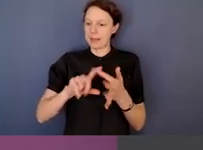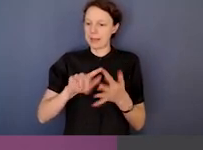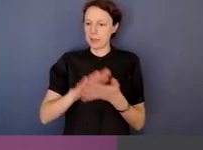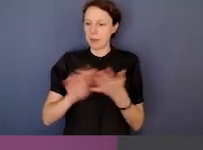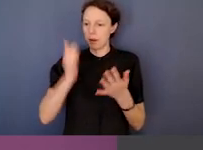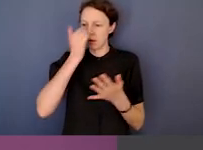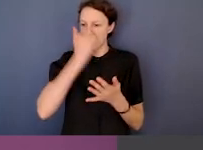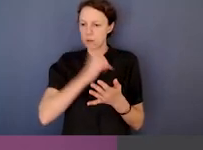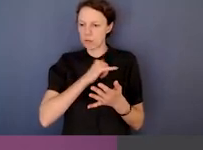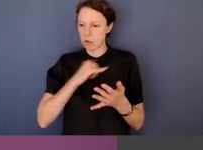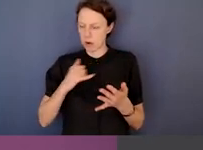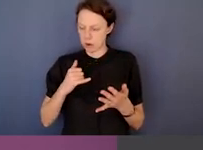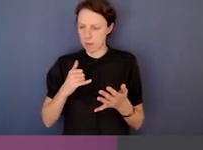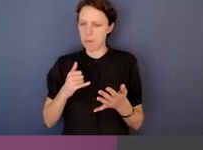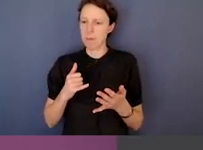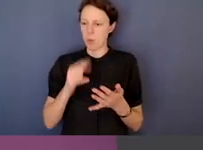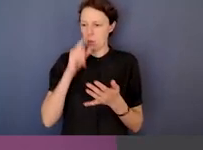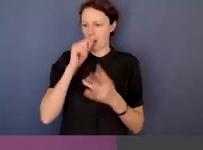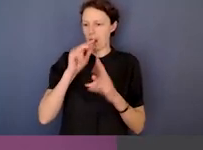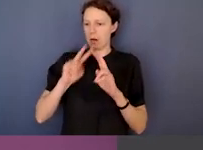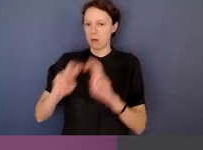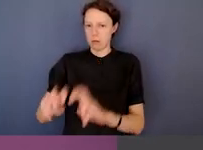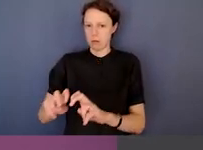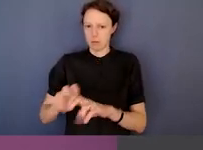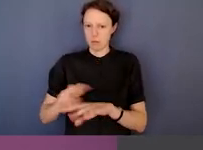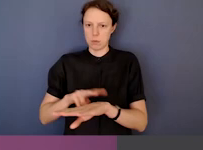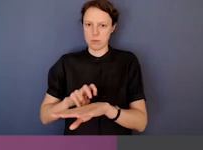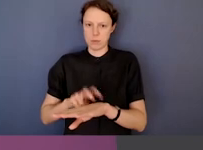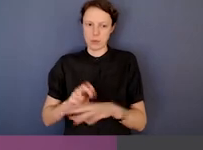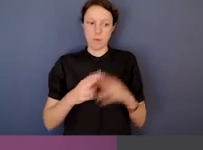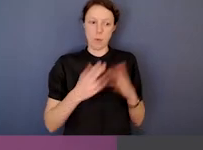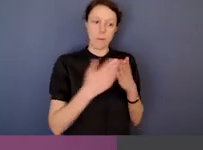Whereas in the public sector, our jurisdictions limited not just to criminal conduct,